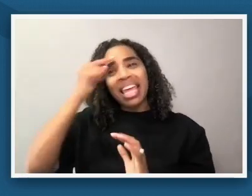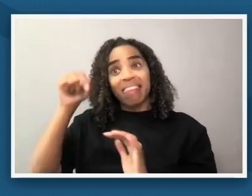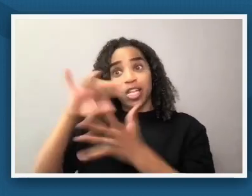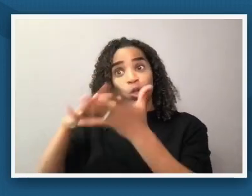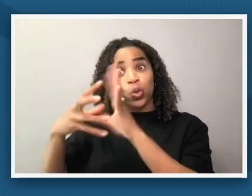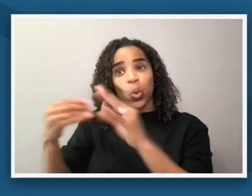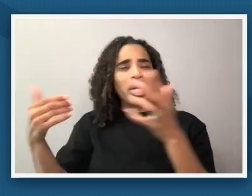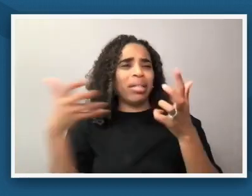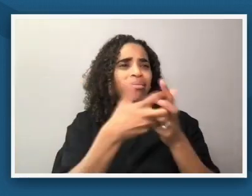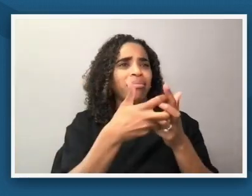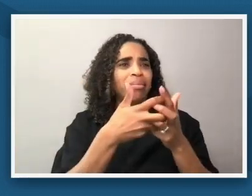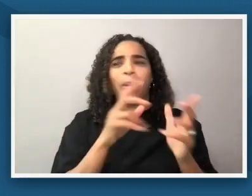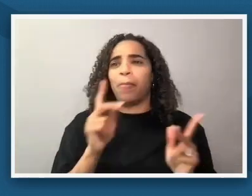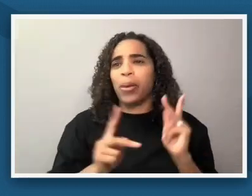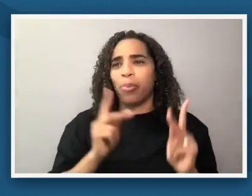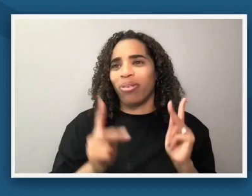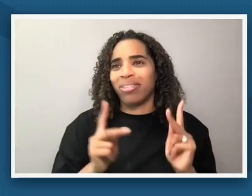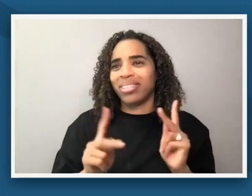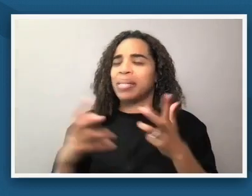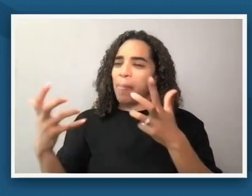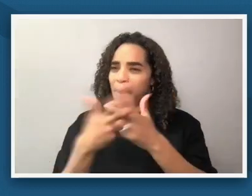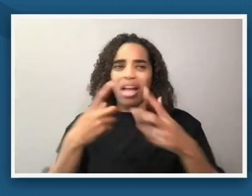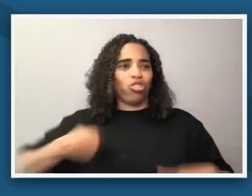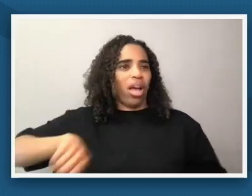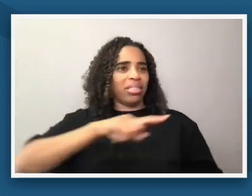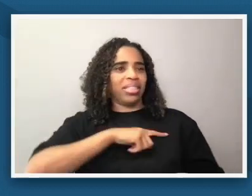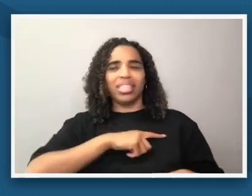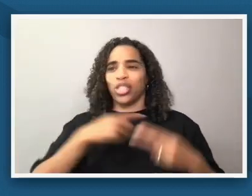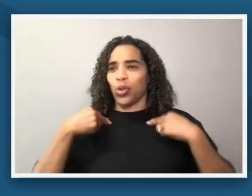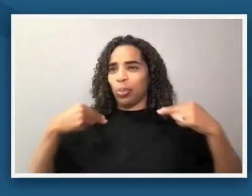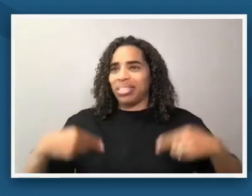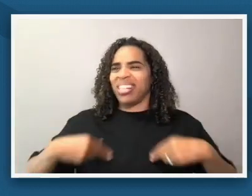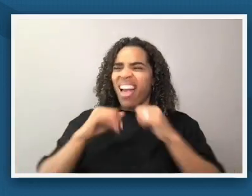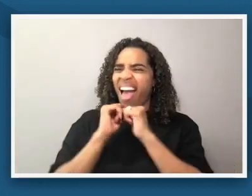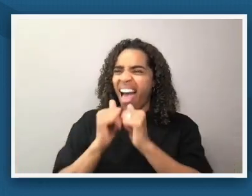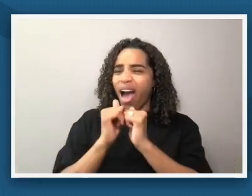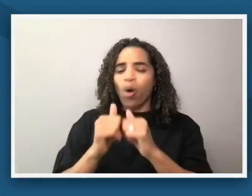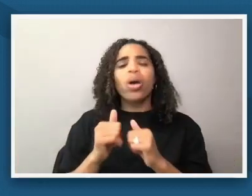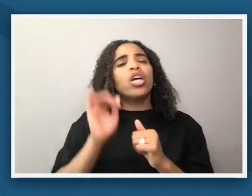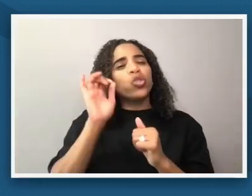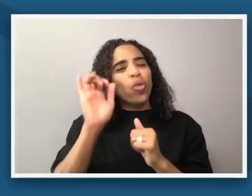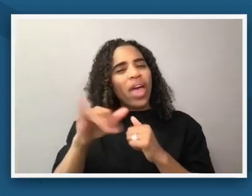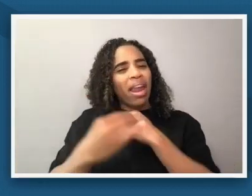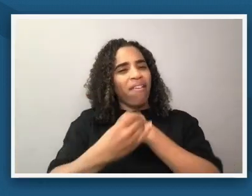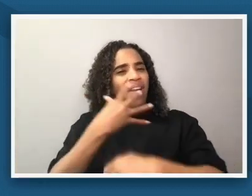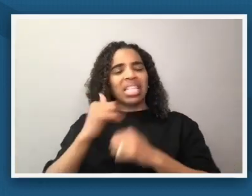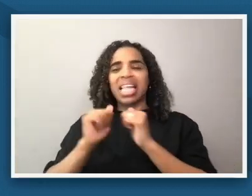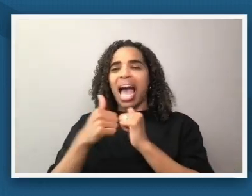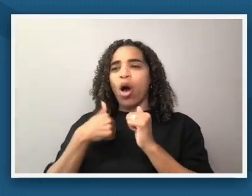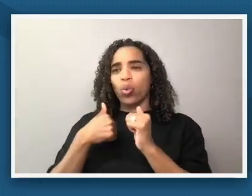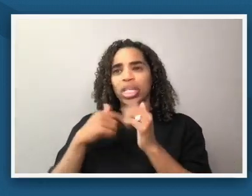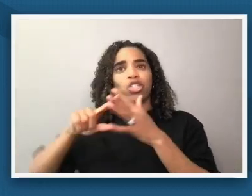stories to be a part of how you teach about reconstruction how you enter into